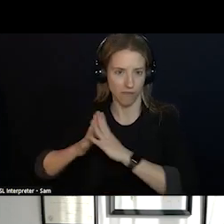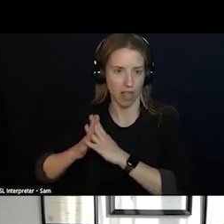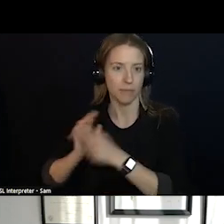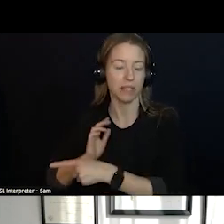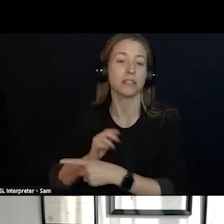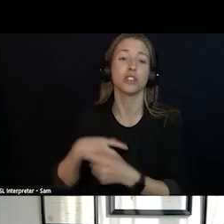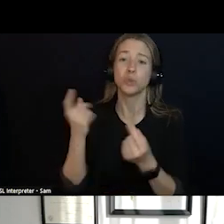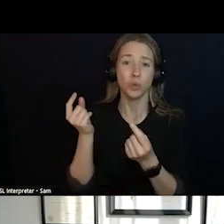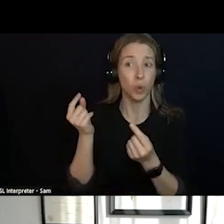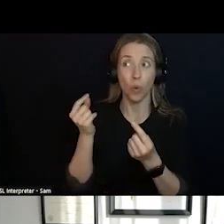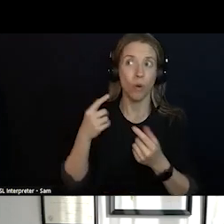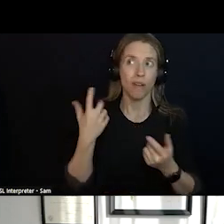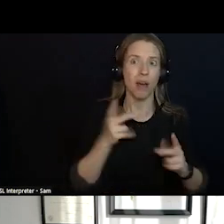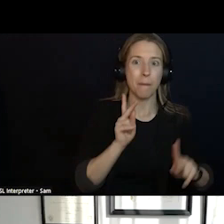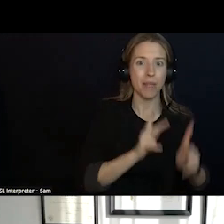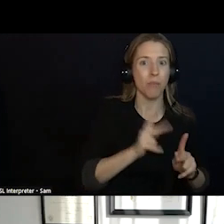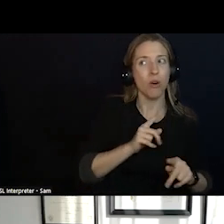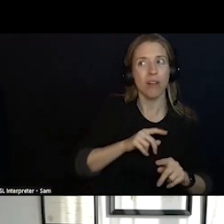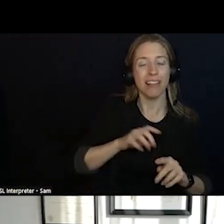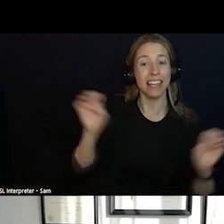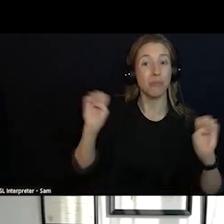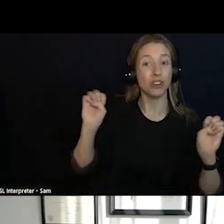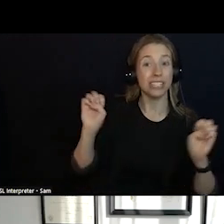LOCAL NUMBER, THEY COULD NOT GET PEOPLE TO RESPOND SO THEY